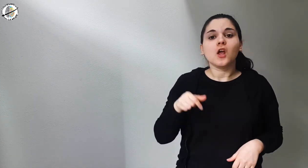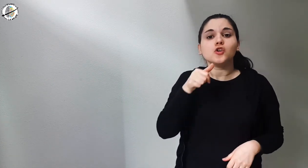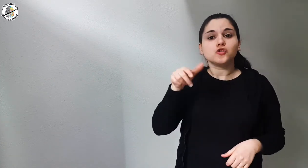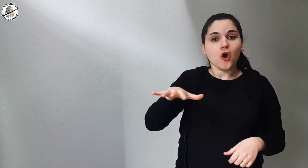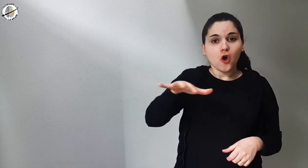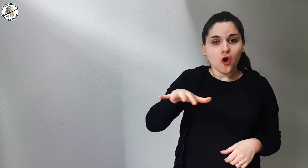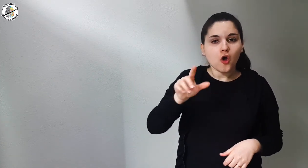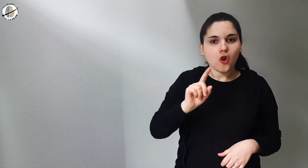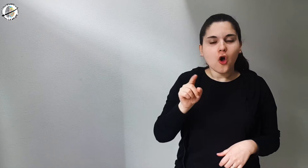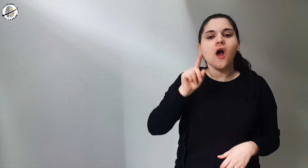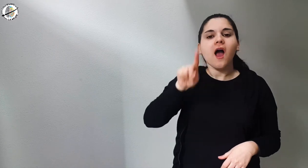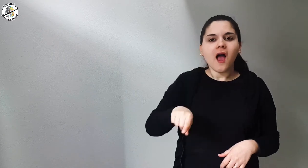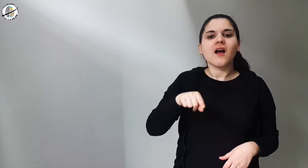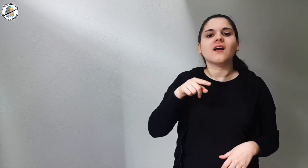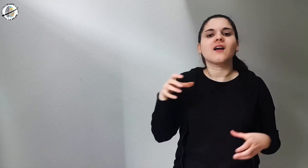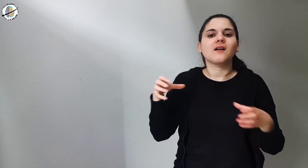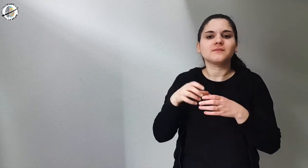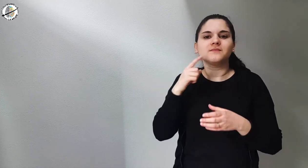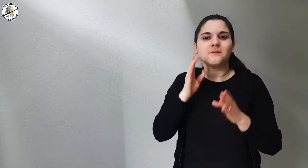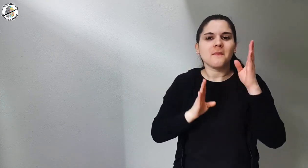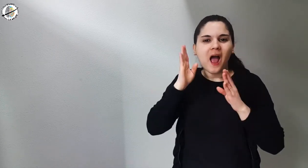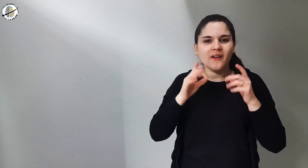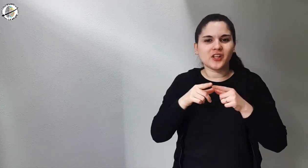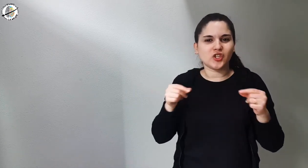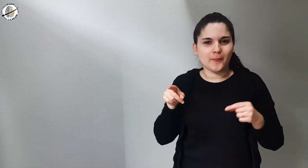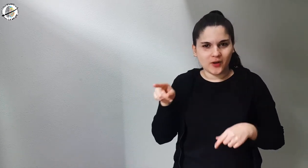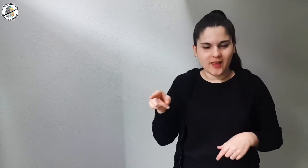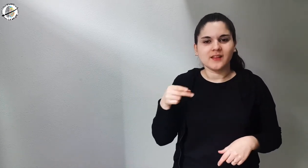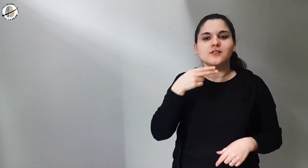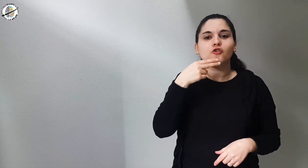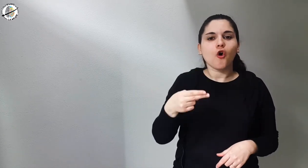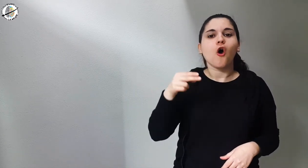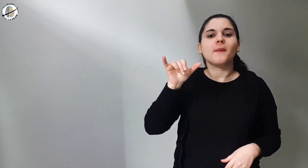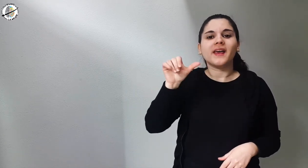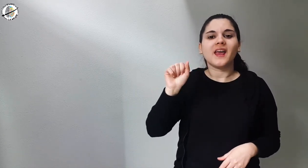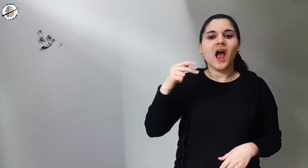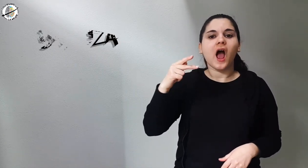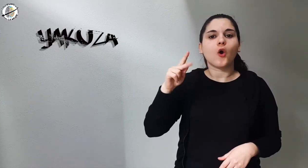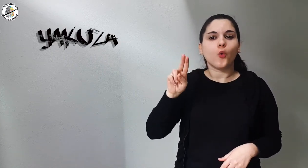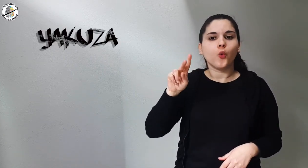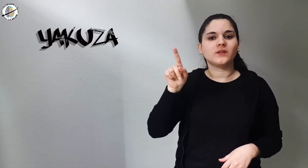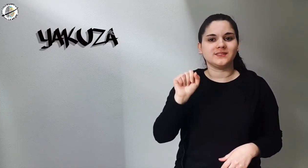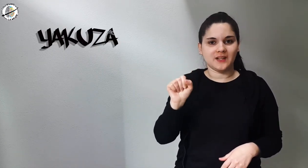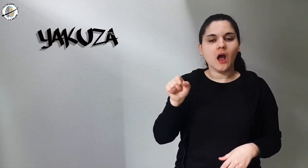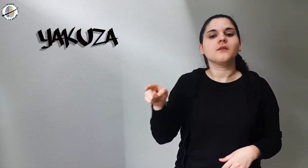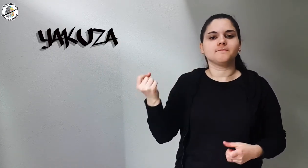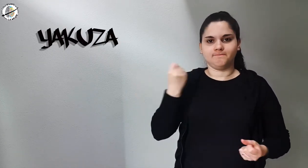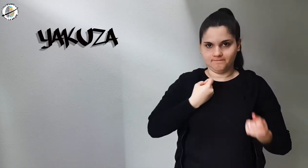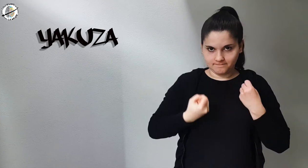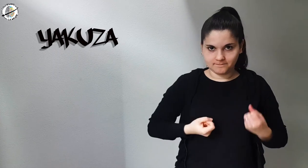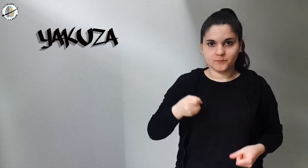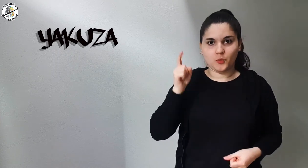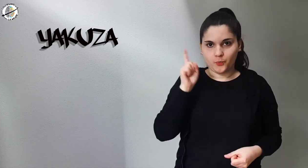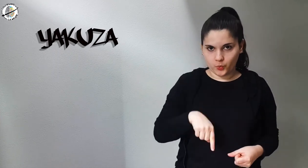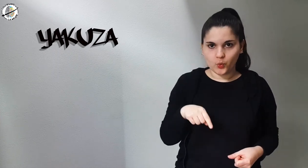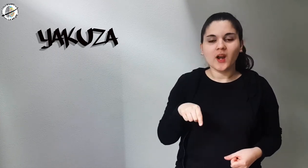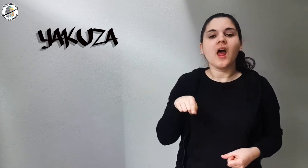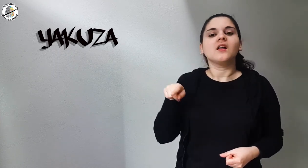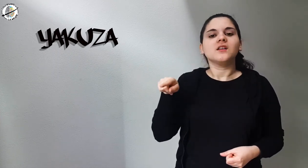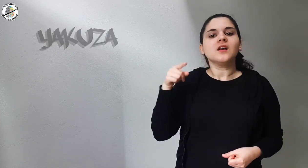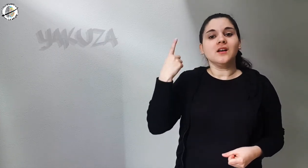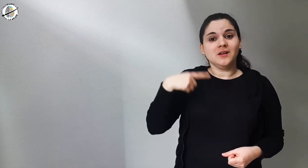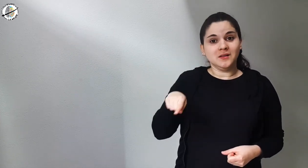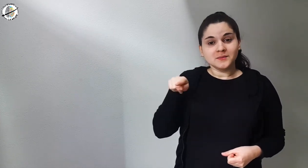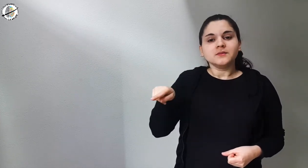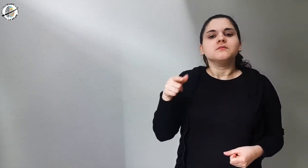Even the Yakuza, the Japanese mafia, have the irezumi tattoo